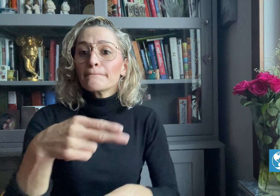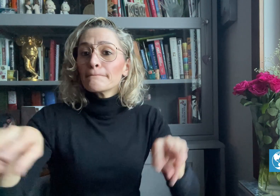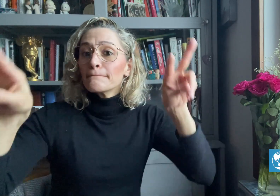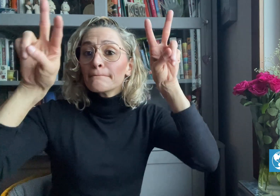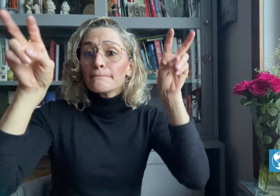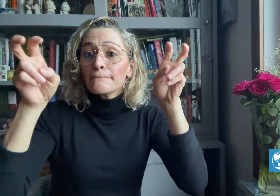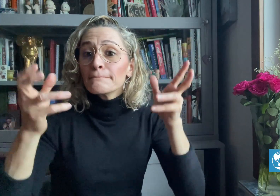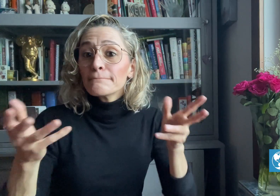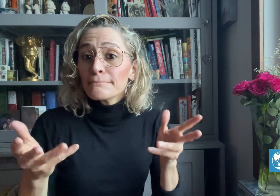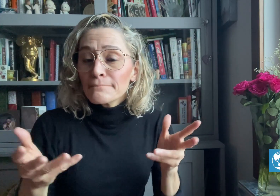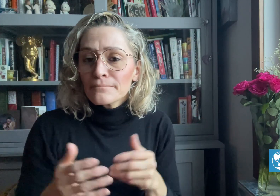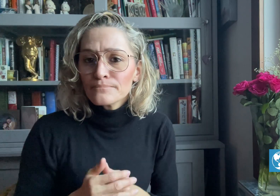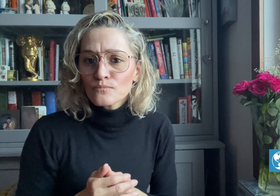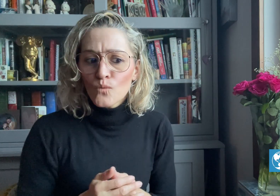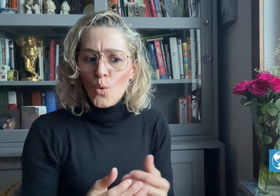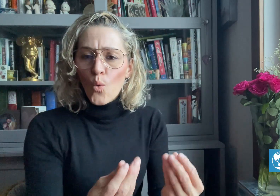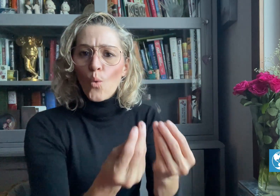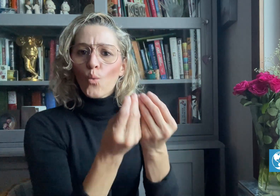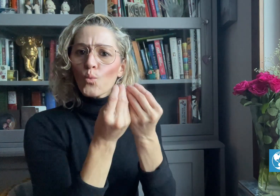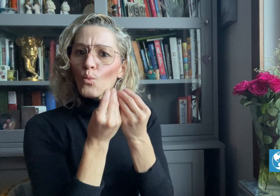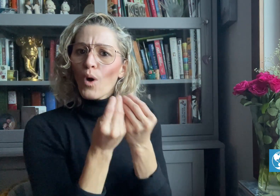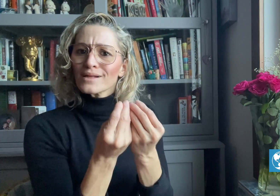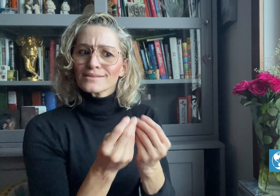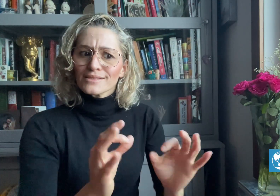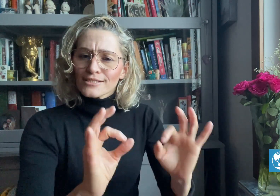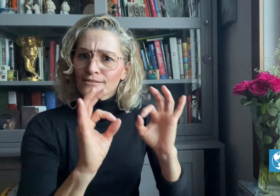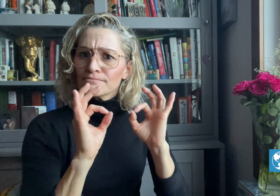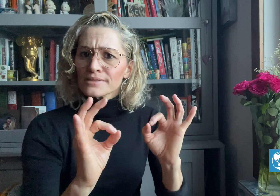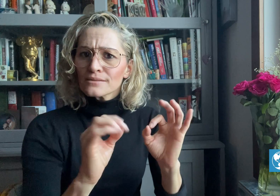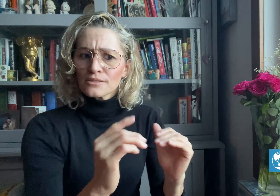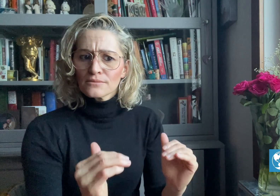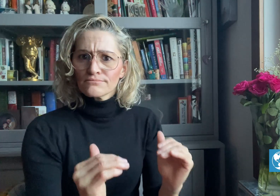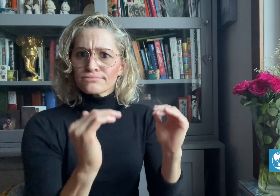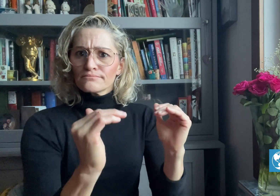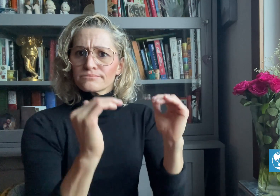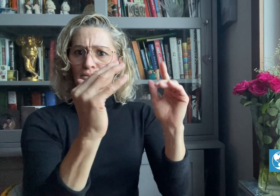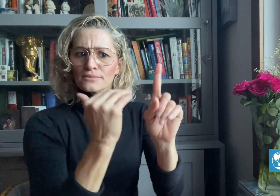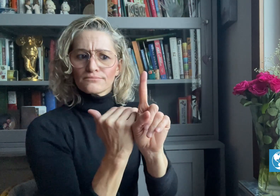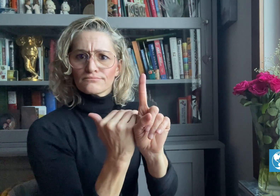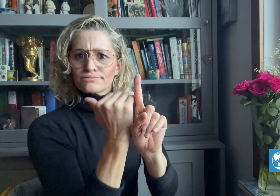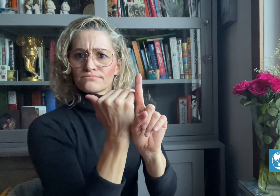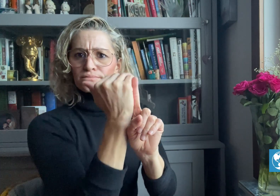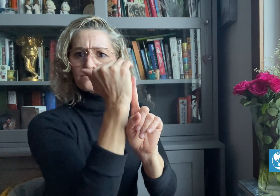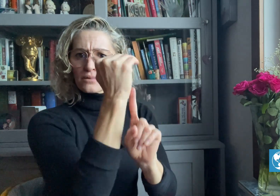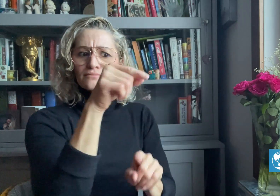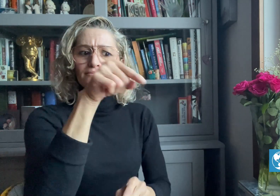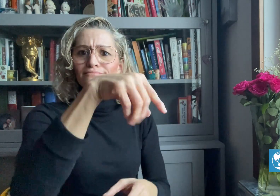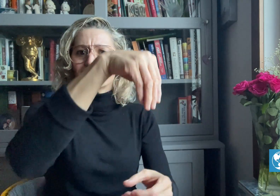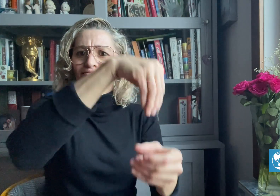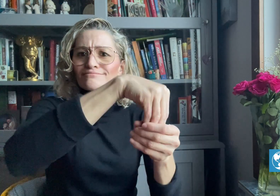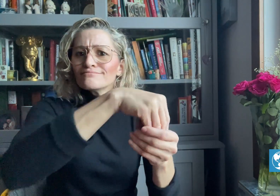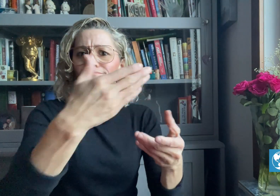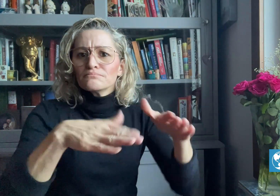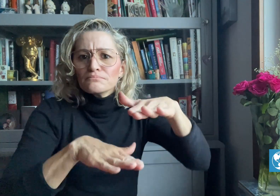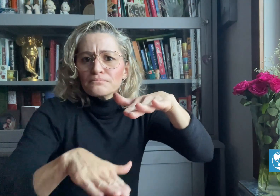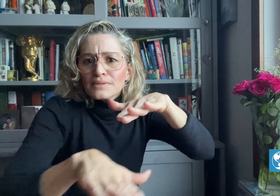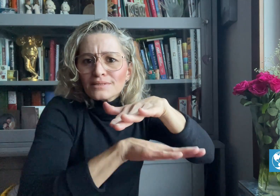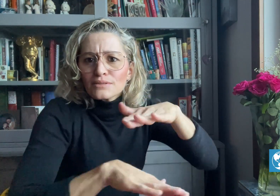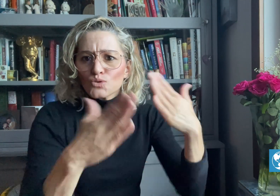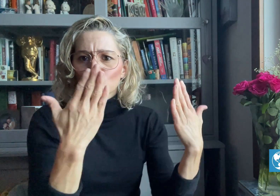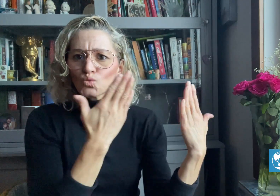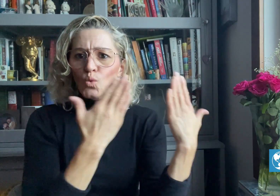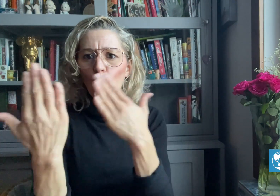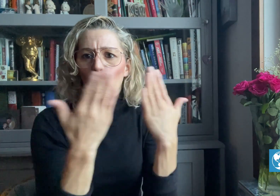called “Quality Improvement of Primary Education for Deaf Children”,